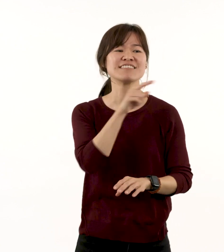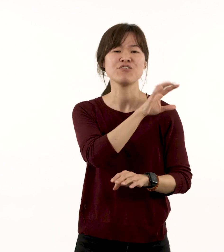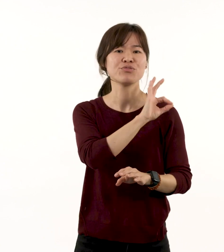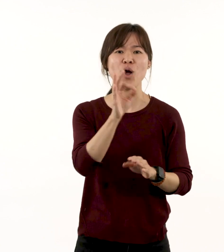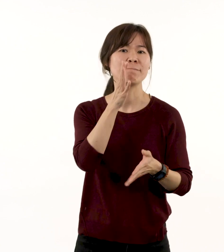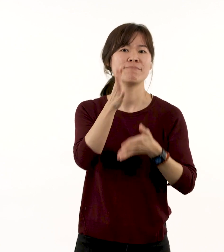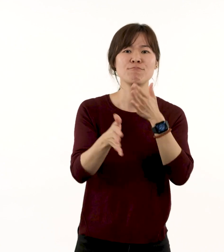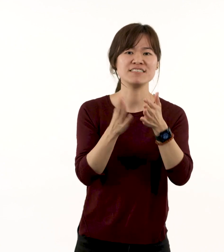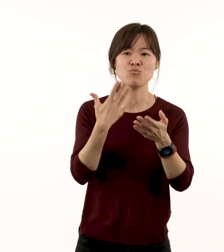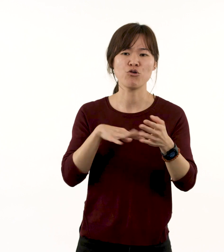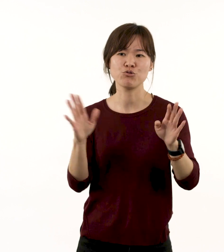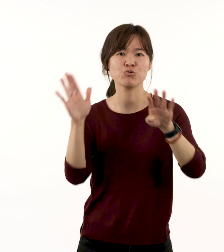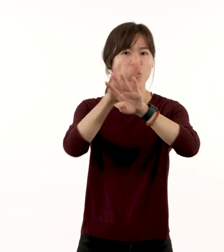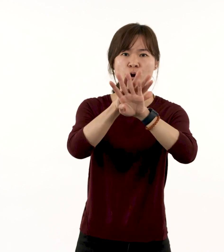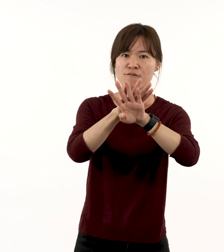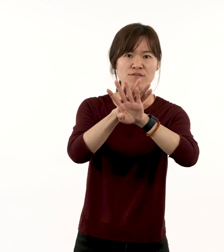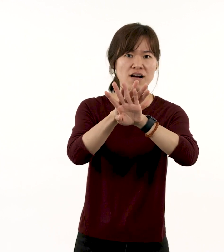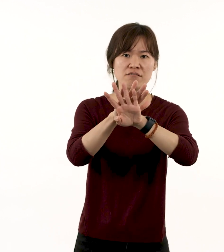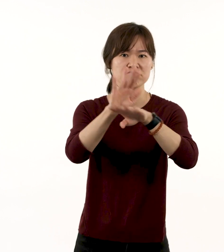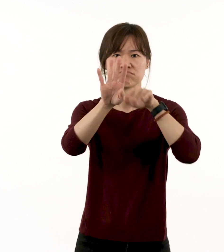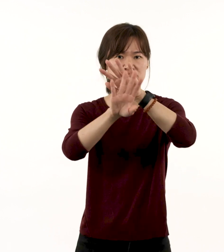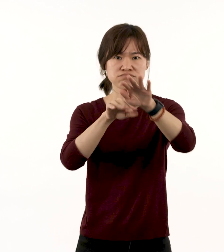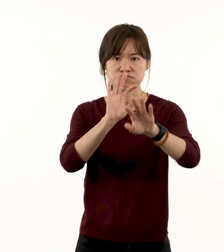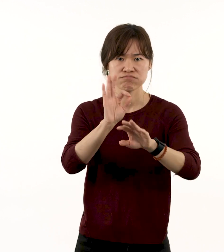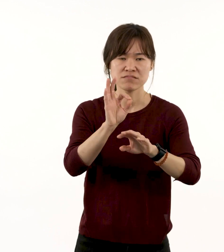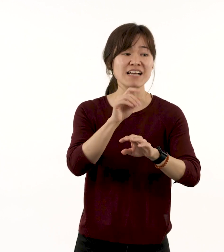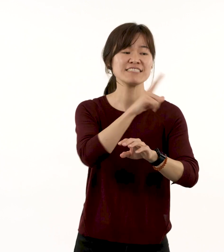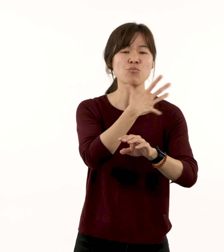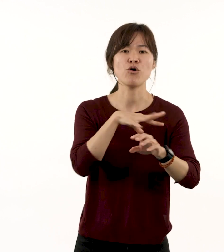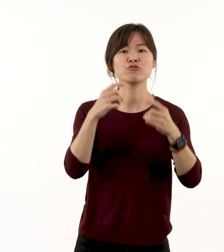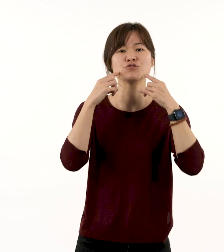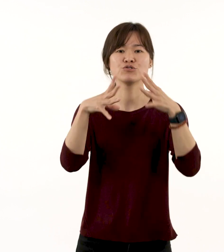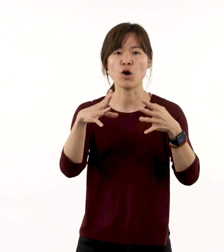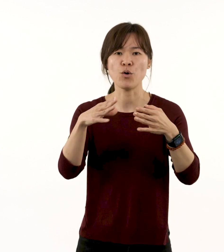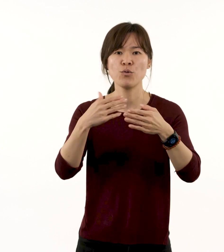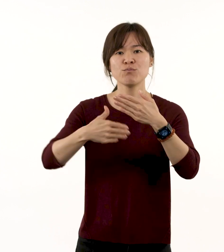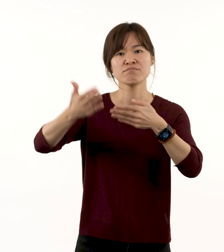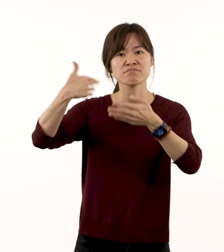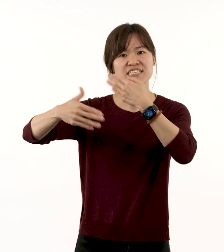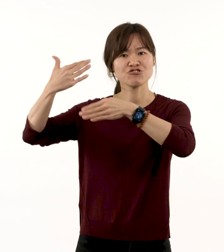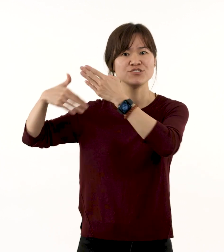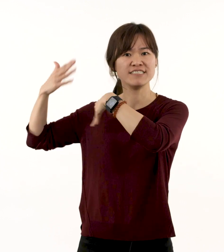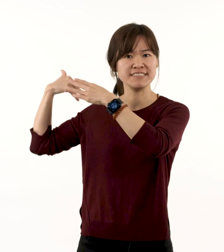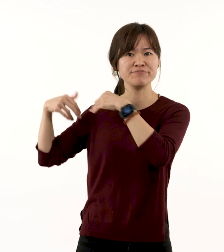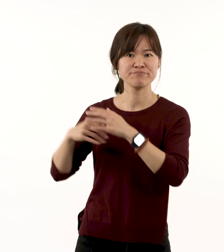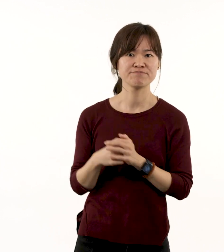‘I didn’t intend to mask the painting underneath; it has a history.